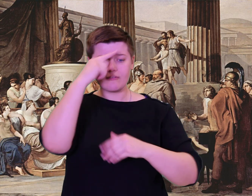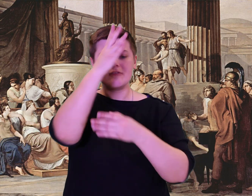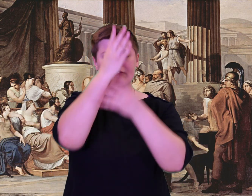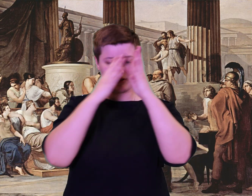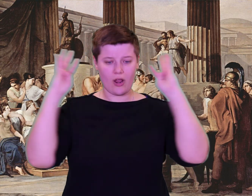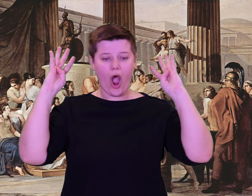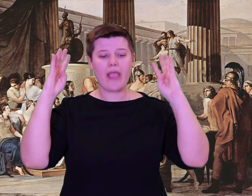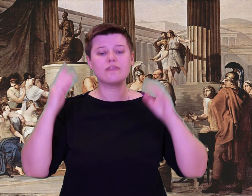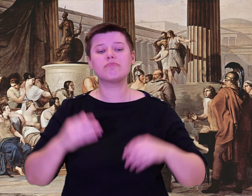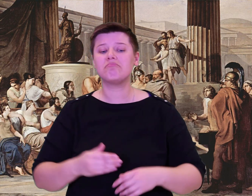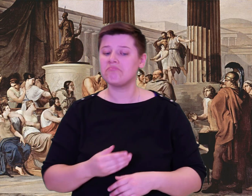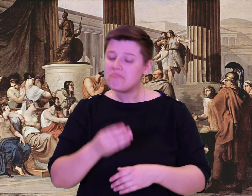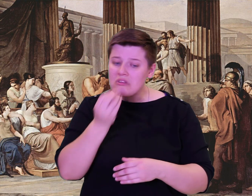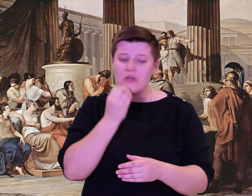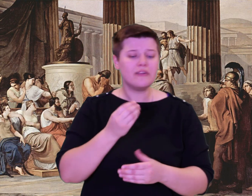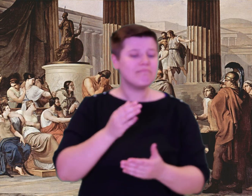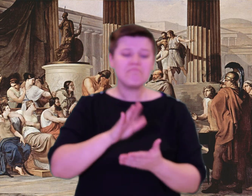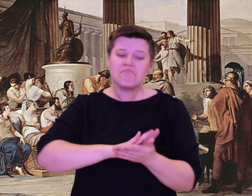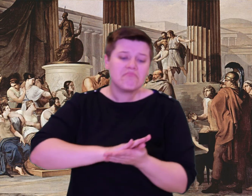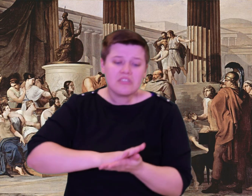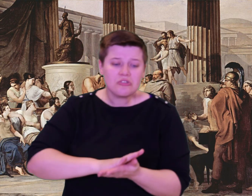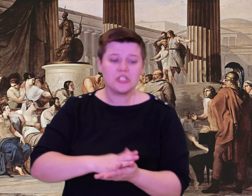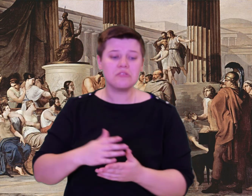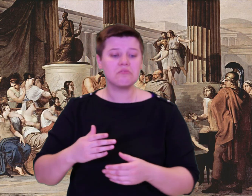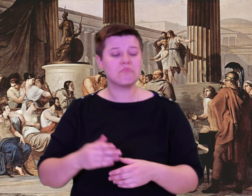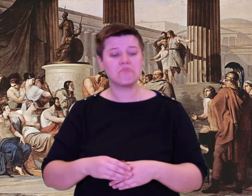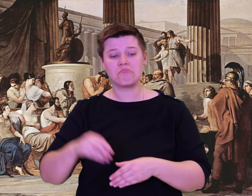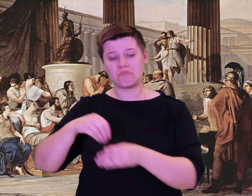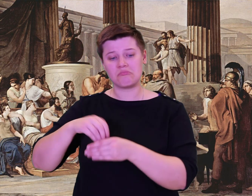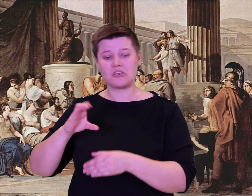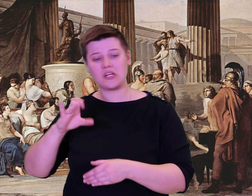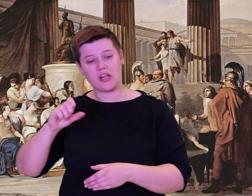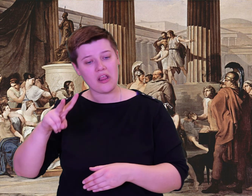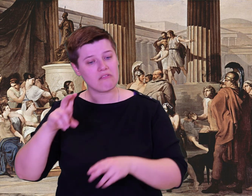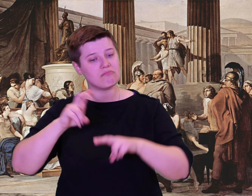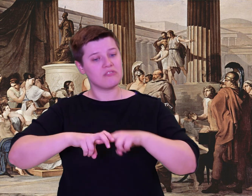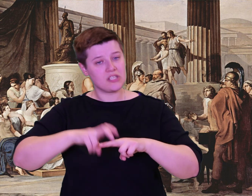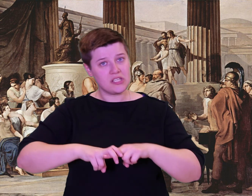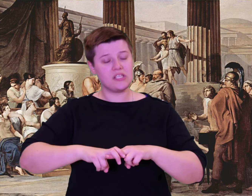lit a fire, and made a sacrifice, and ate some cheese and sat to wait inside the